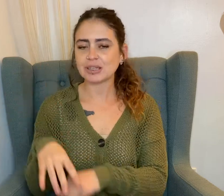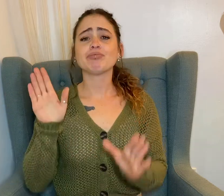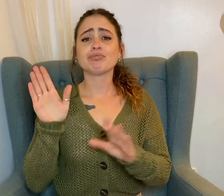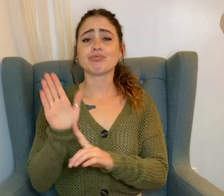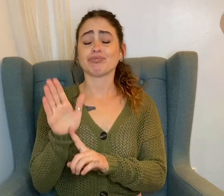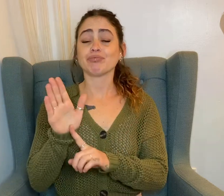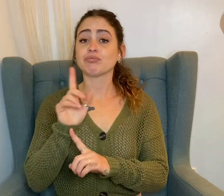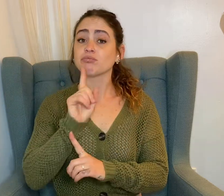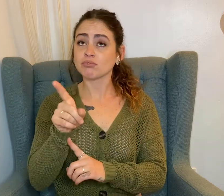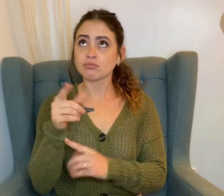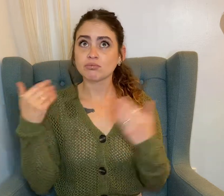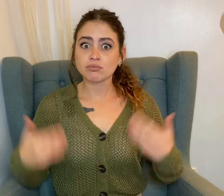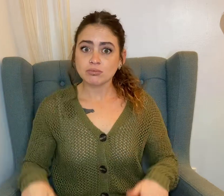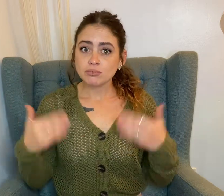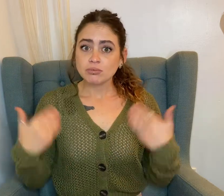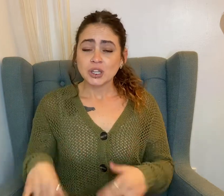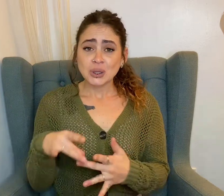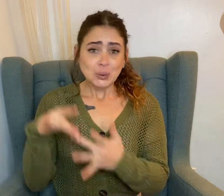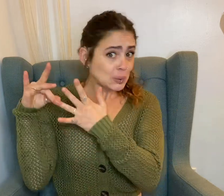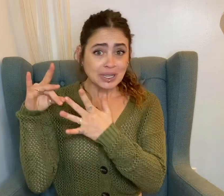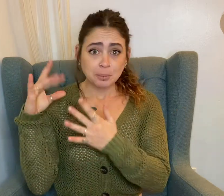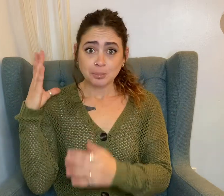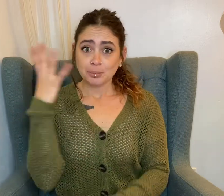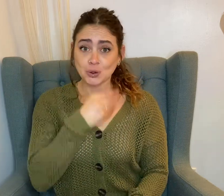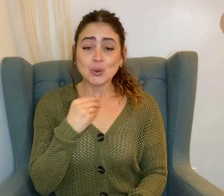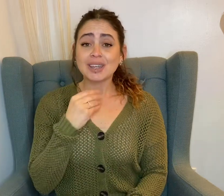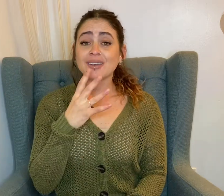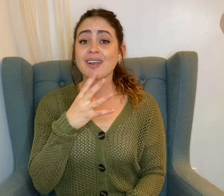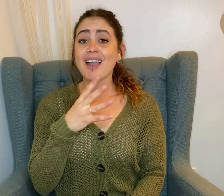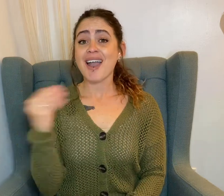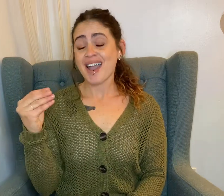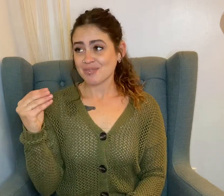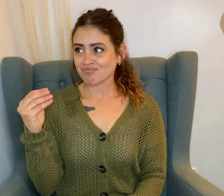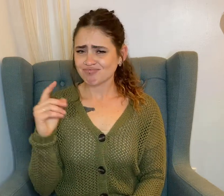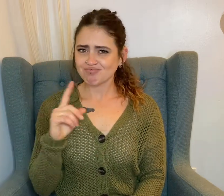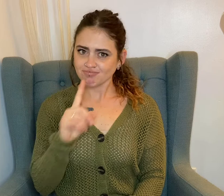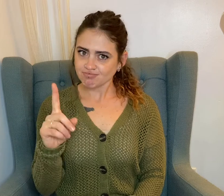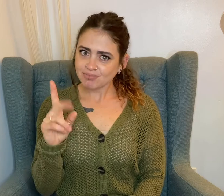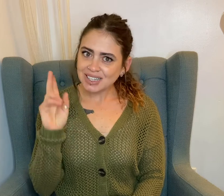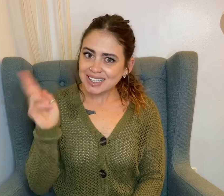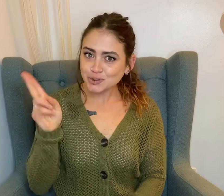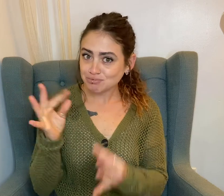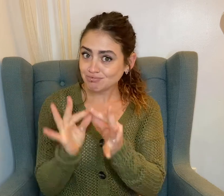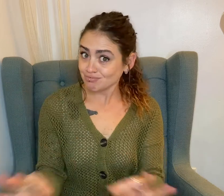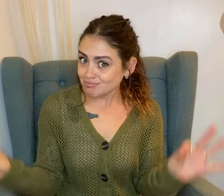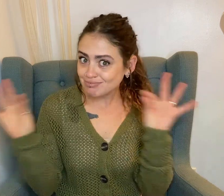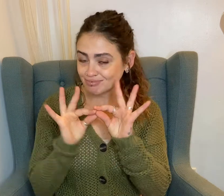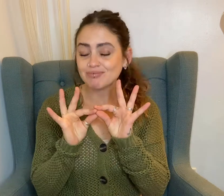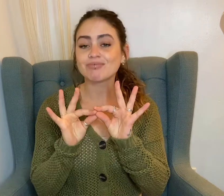The unique beauty and historical importance of the site